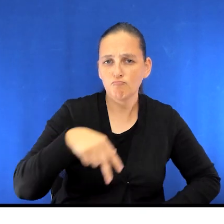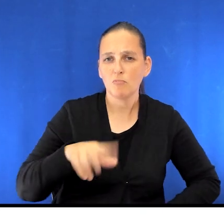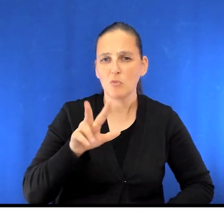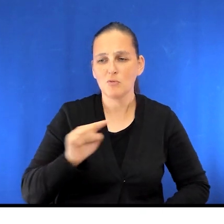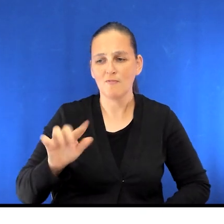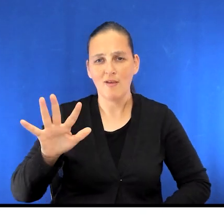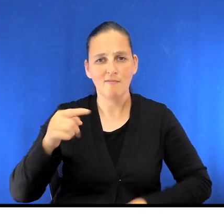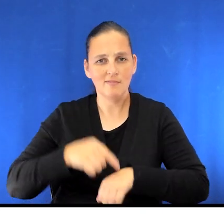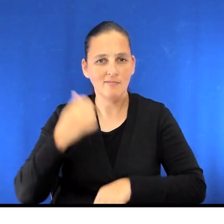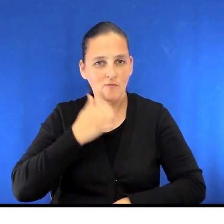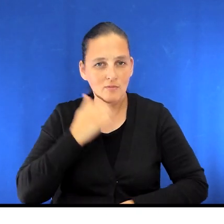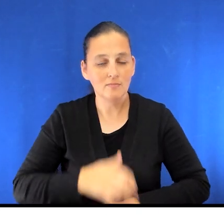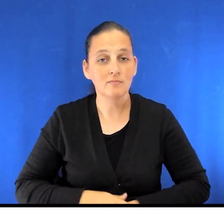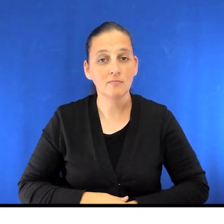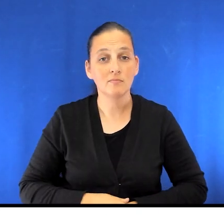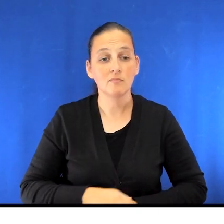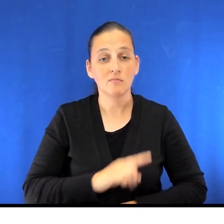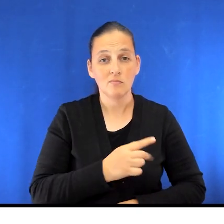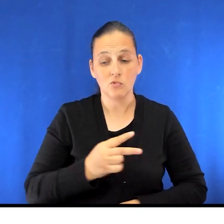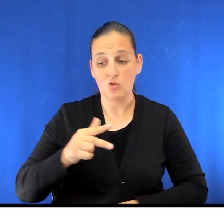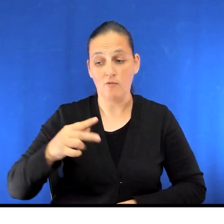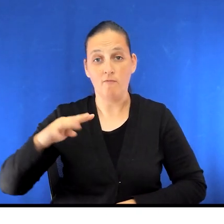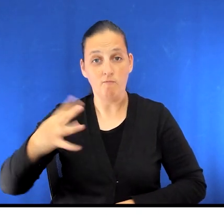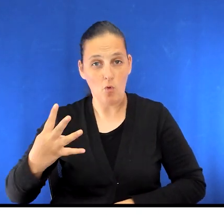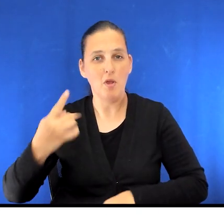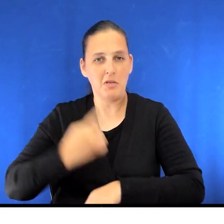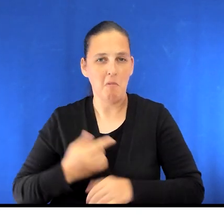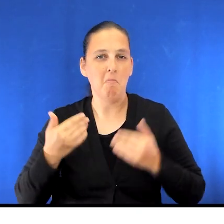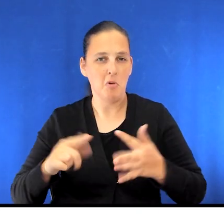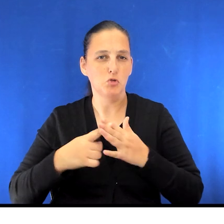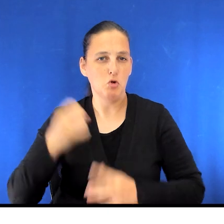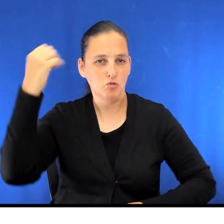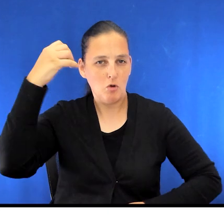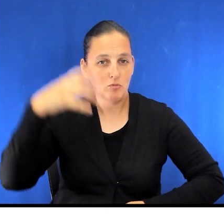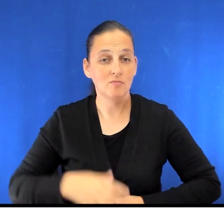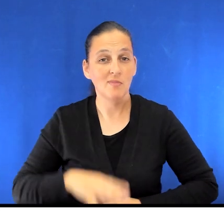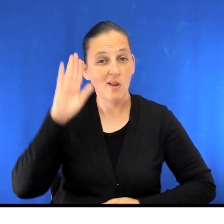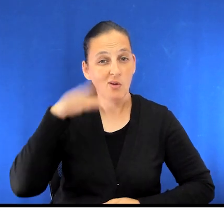You can usually start showering on the fourth day after your surgery. We know that your first shower may be challenging,